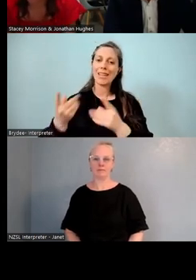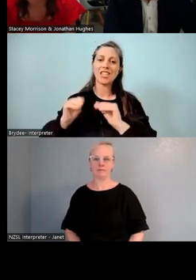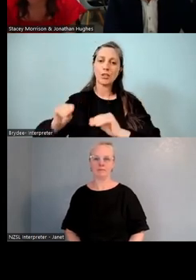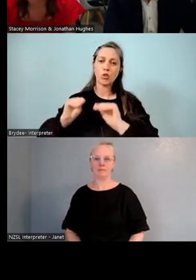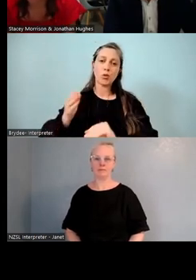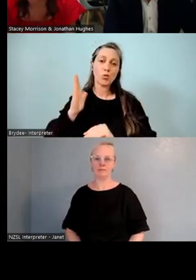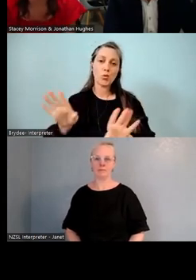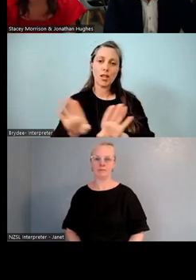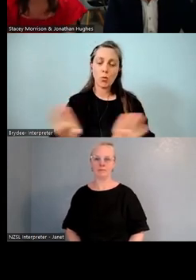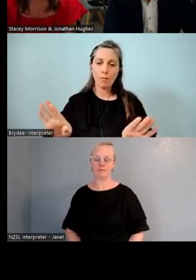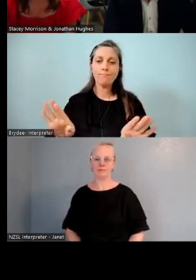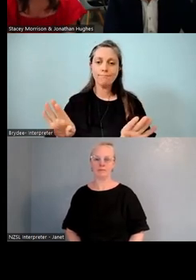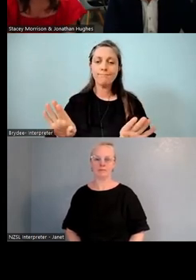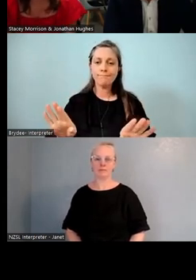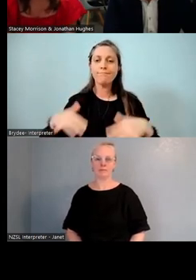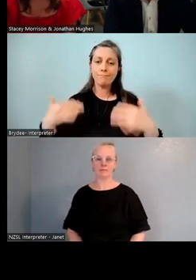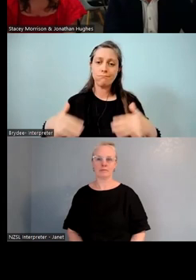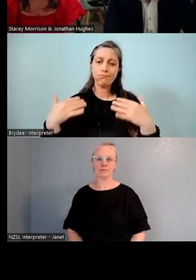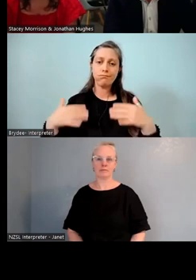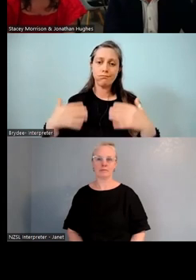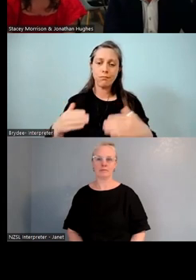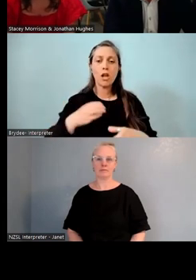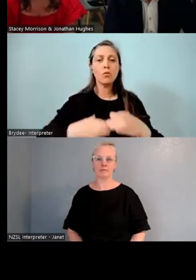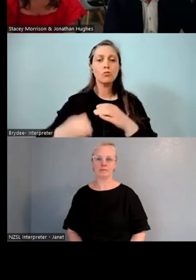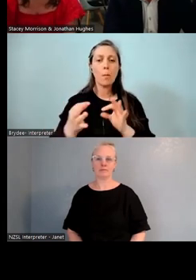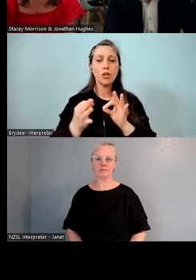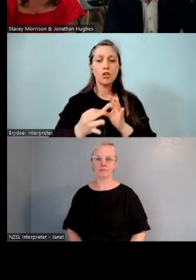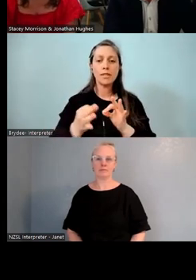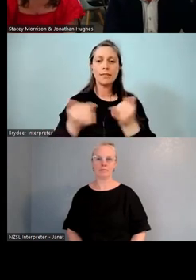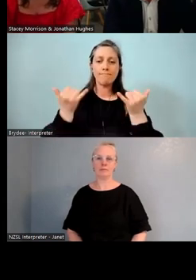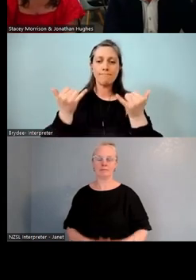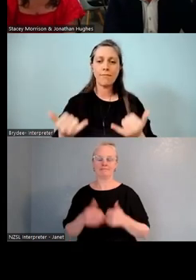So, that to me shows that they can express their agency